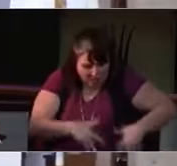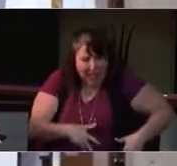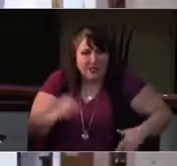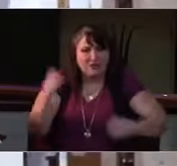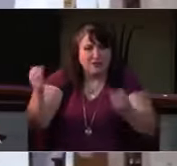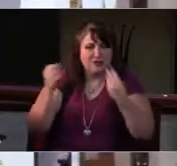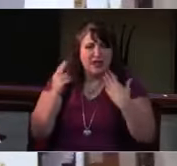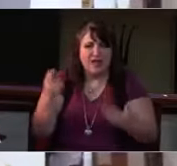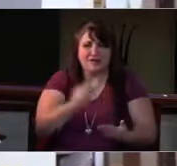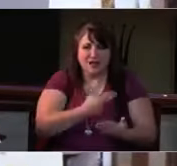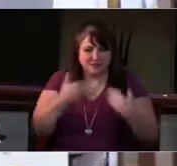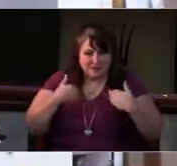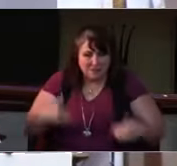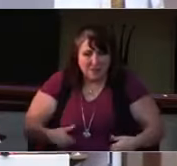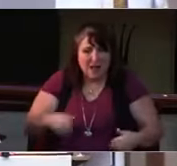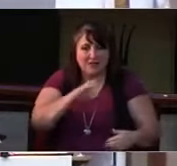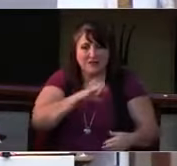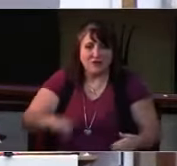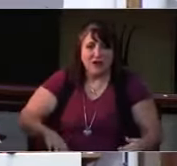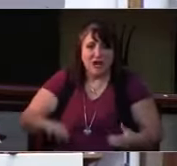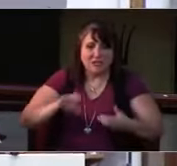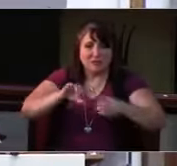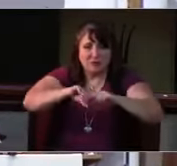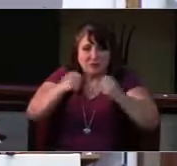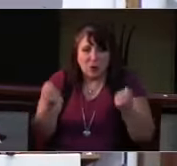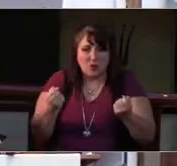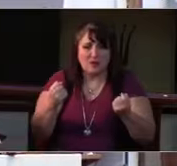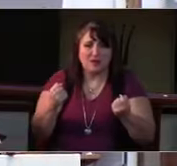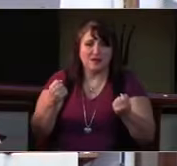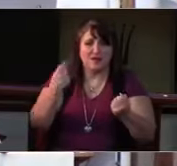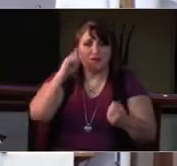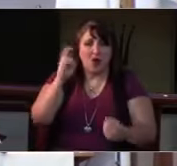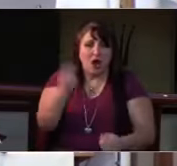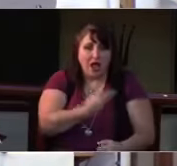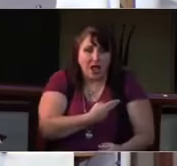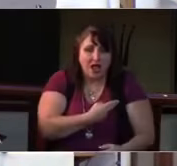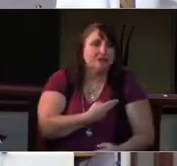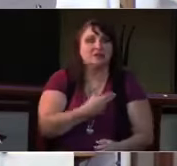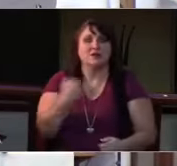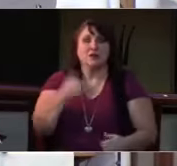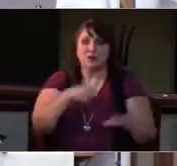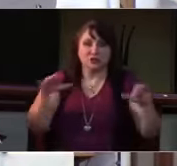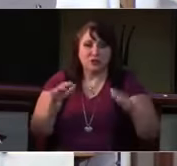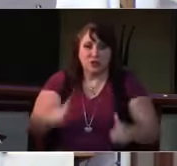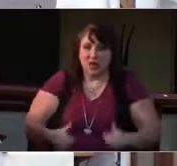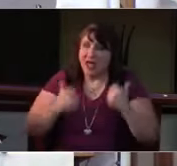the precious Lamb of God.